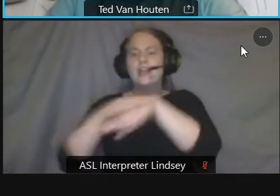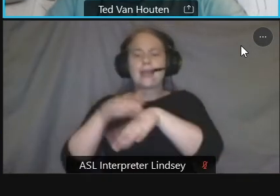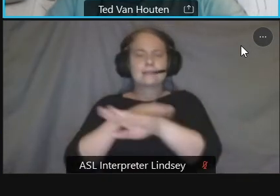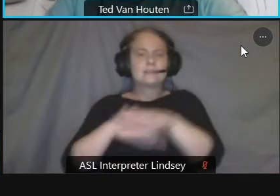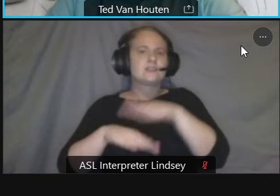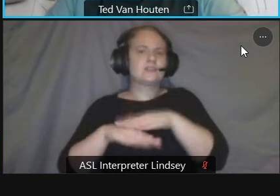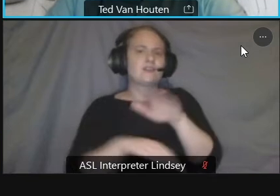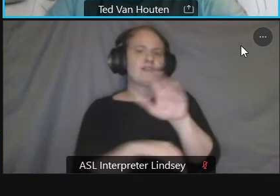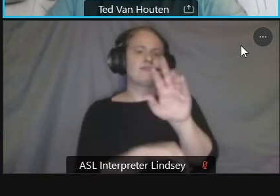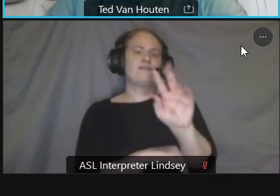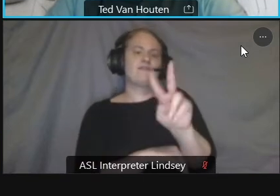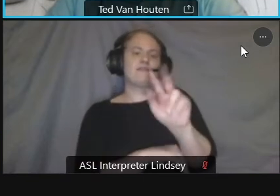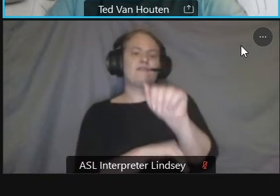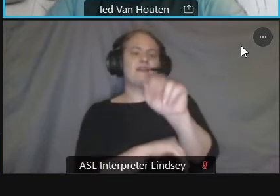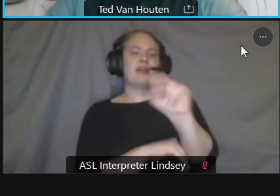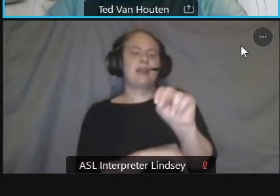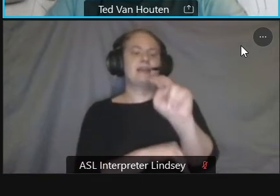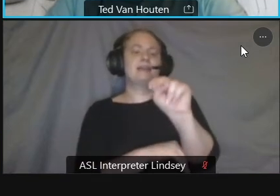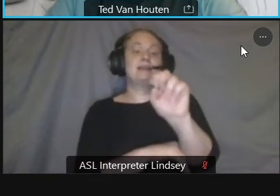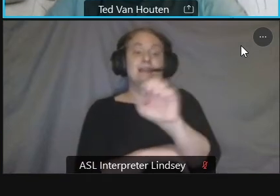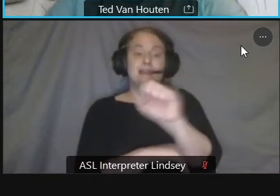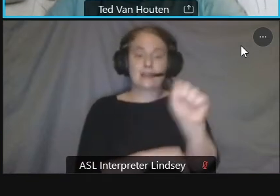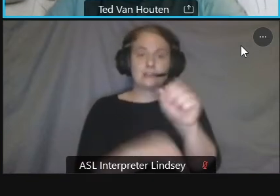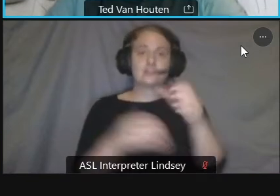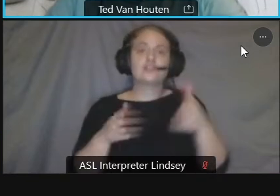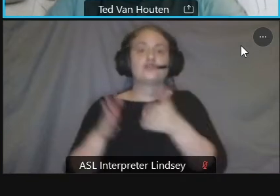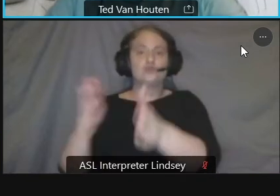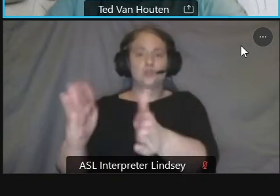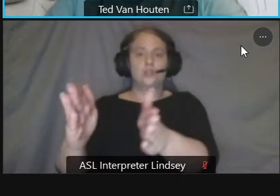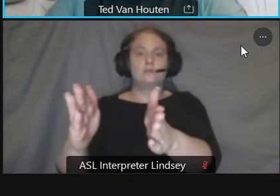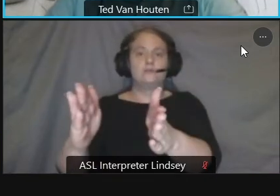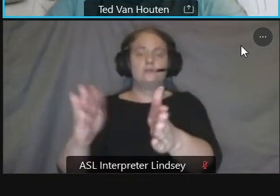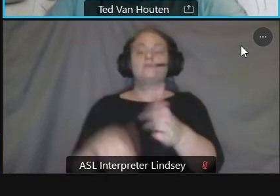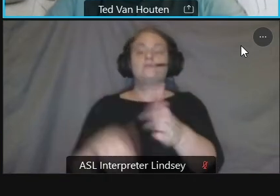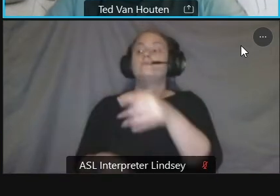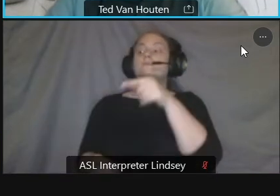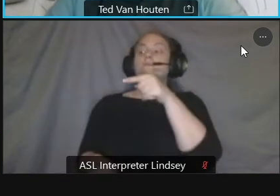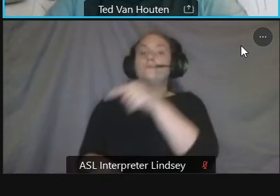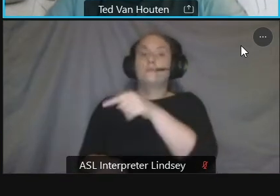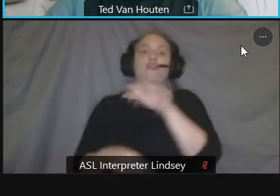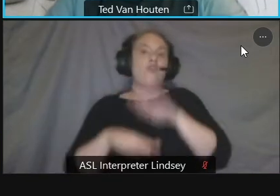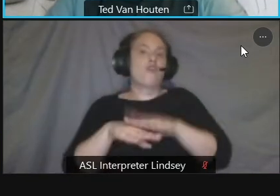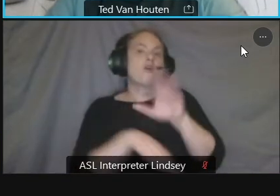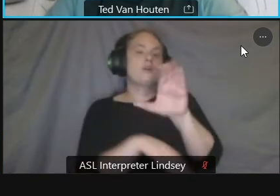they're looking at their side of the intersection of connecticut vesey and connecticut wyndham